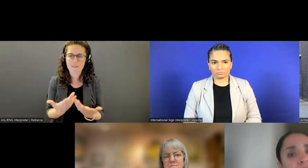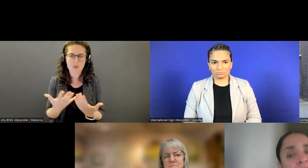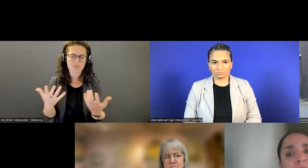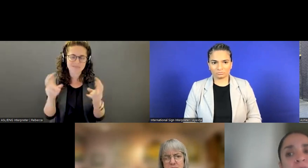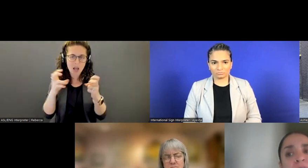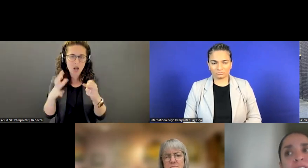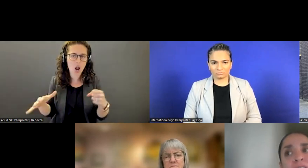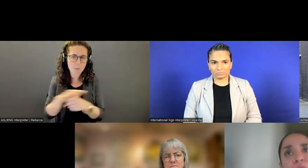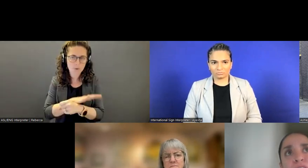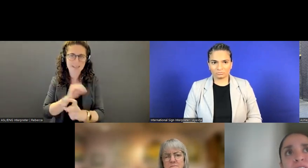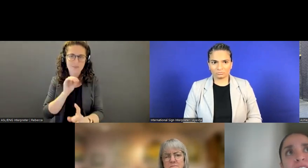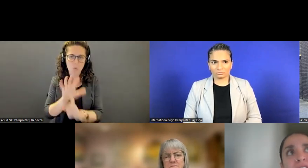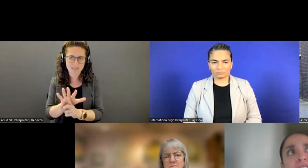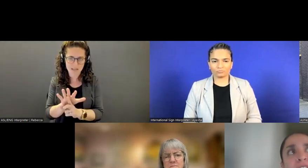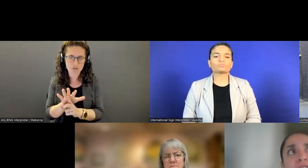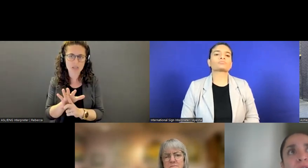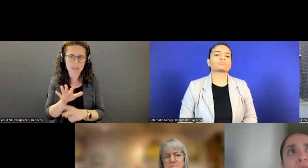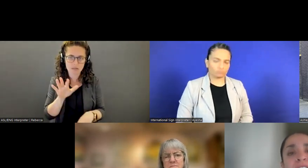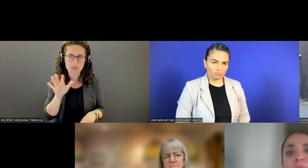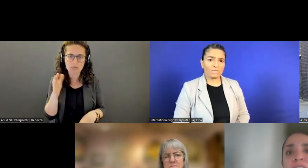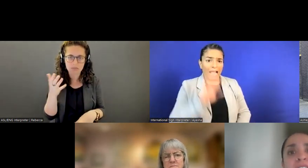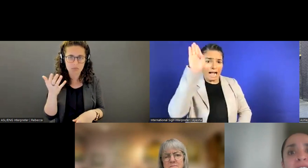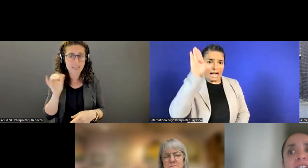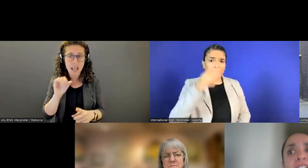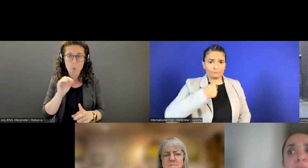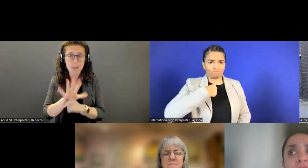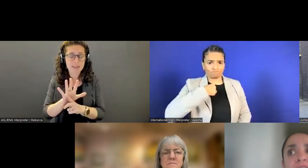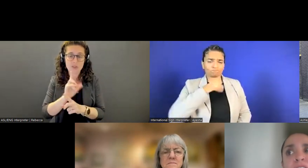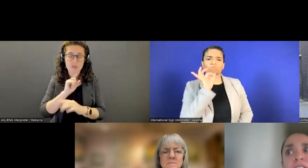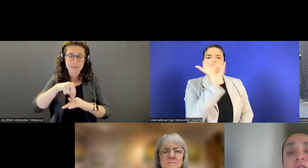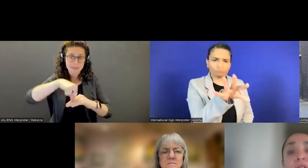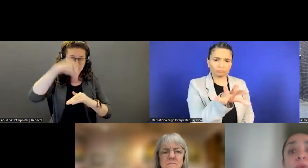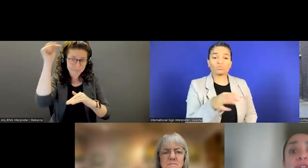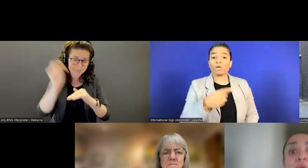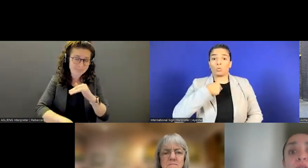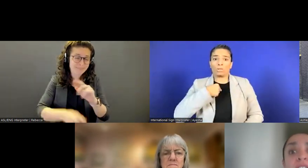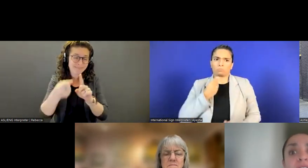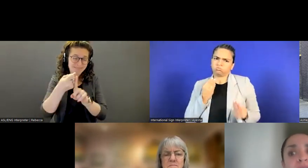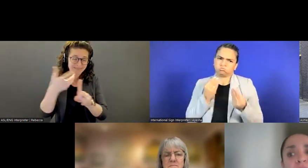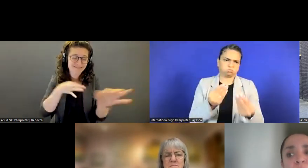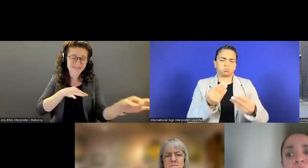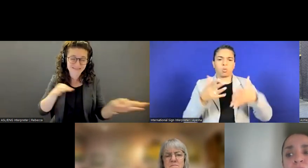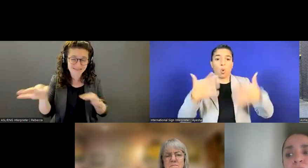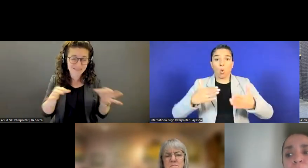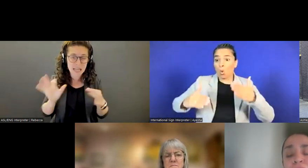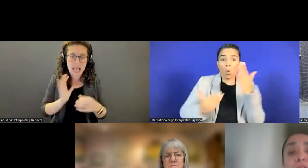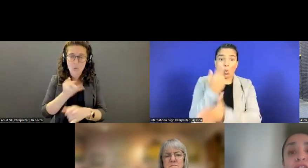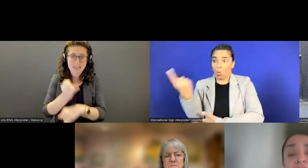It give use deep dive and deep understanding of what we do at the Institute, but it provides